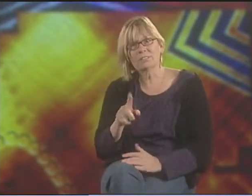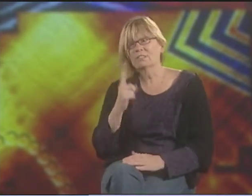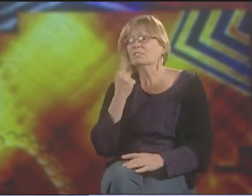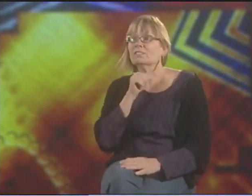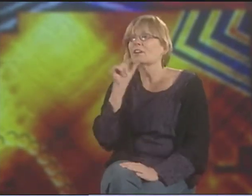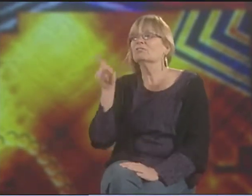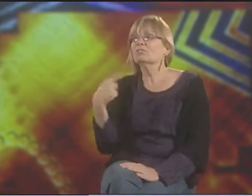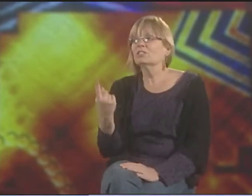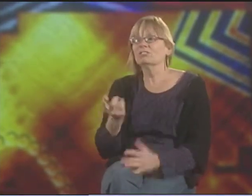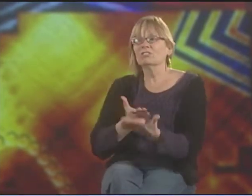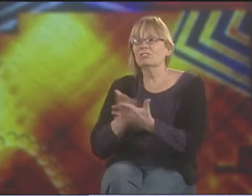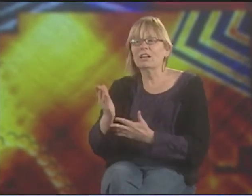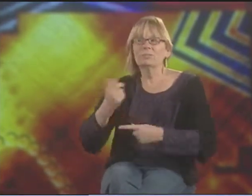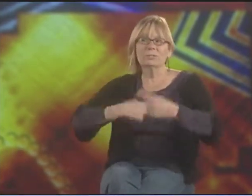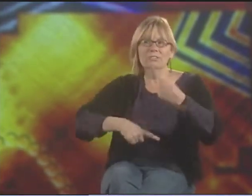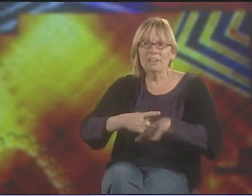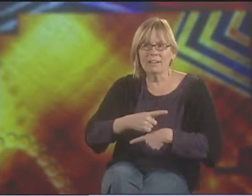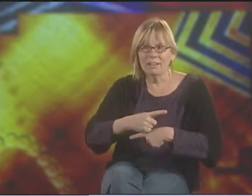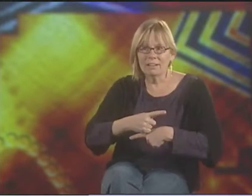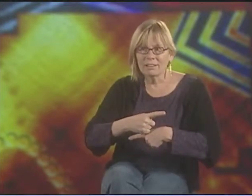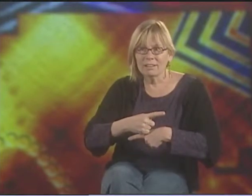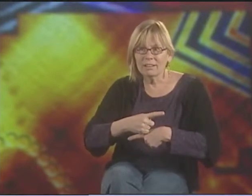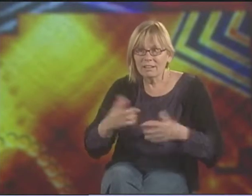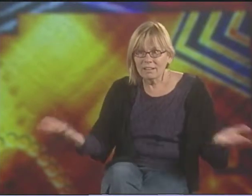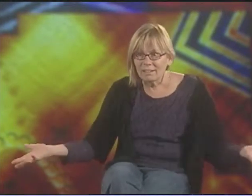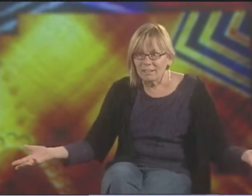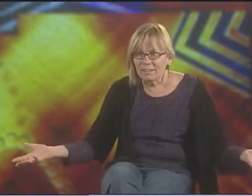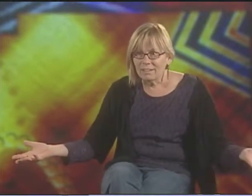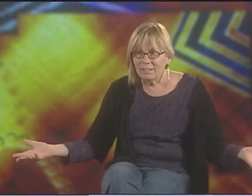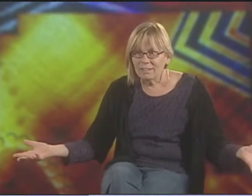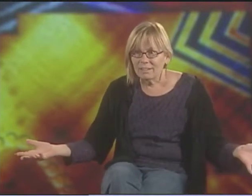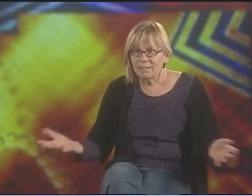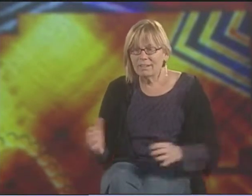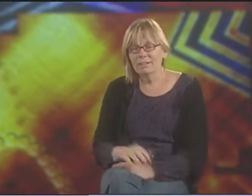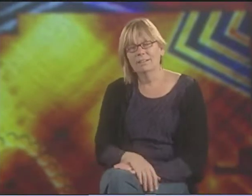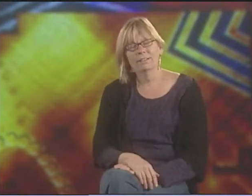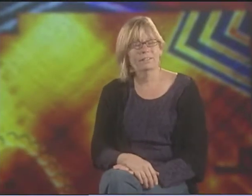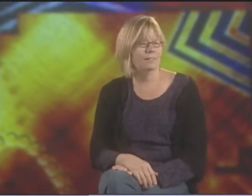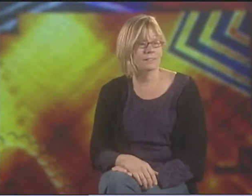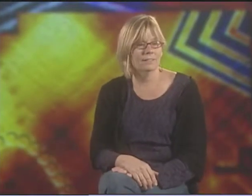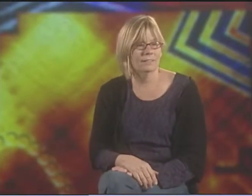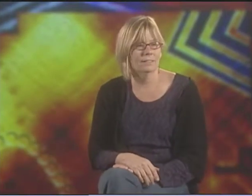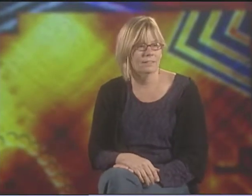WE QUESTION THIS. THEY DON'T HAVE THE RIGHT TO SIGN. WHAT'S THAT ABOUT?